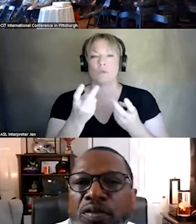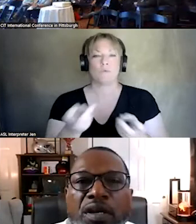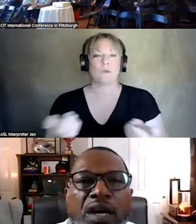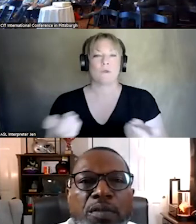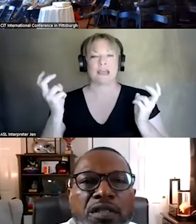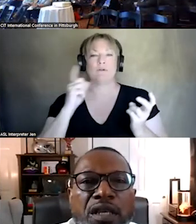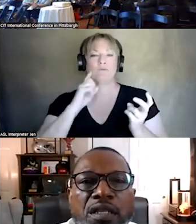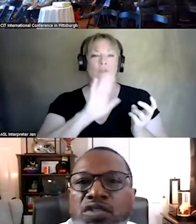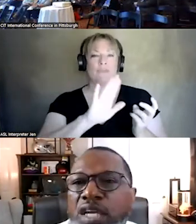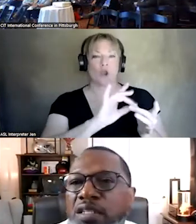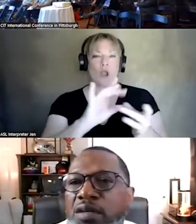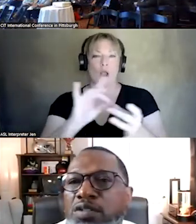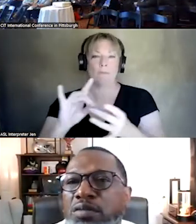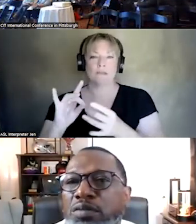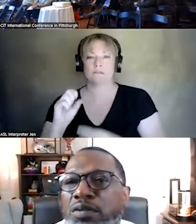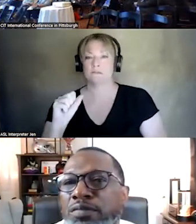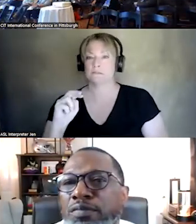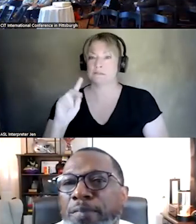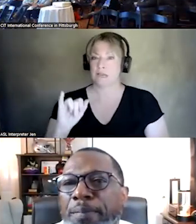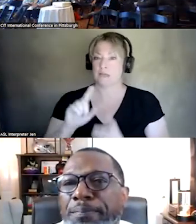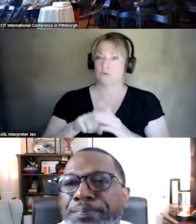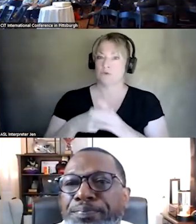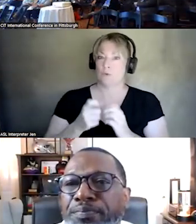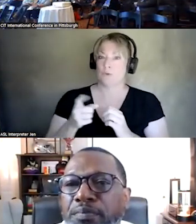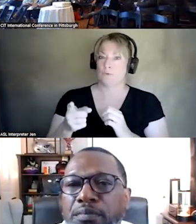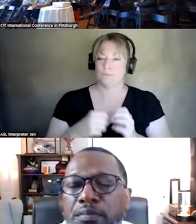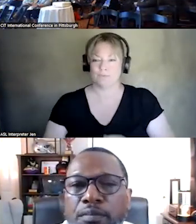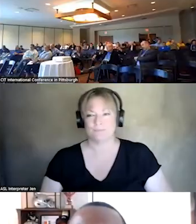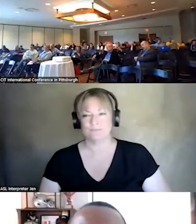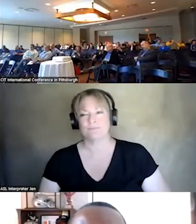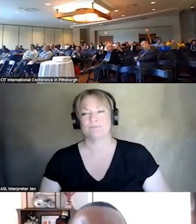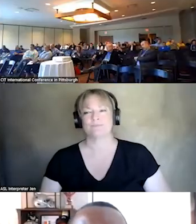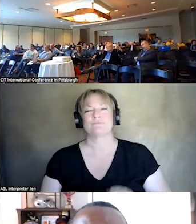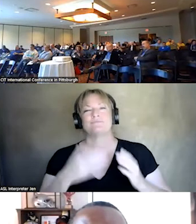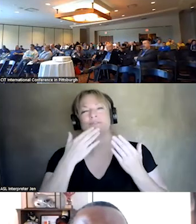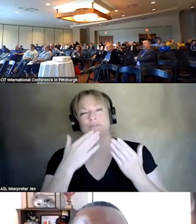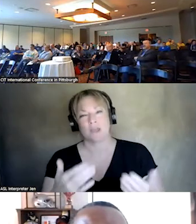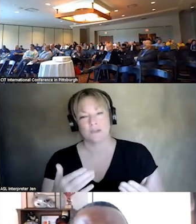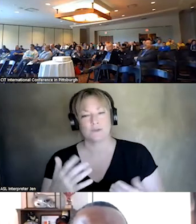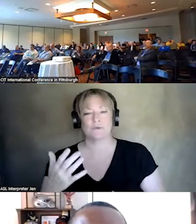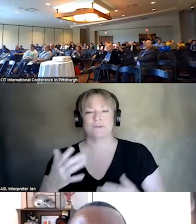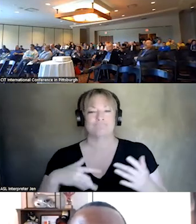COMMENTS. AND, SANDY SHALL WE START WITH YOU? >> GREAT. THANK YOU. REALLY EXCITING TO BE HERE.